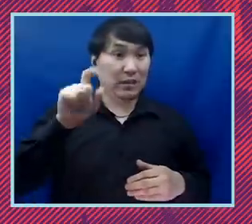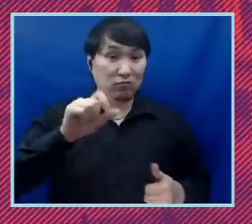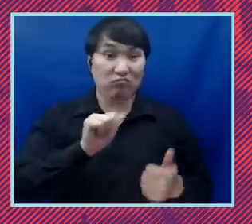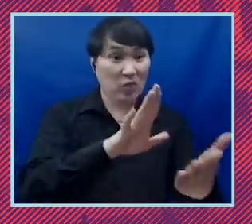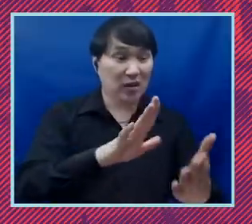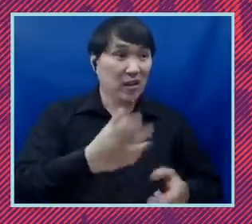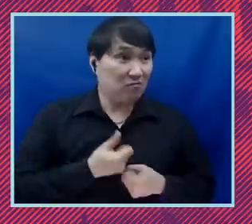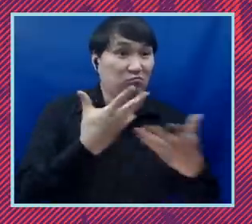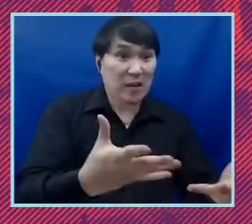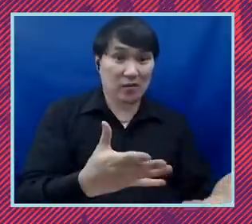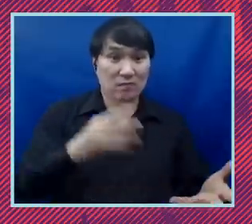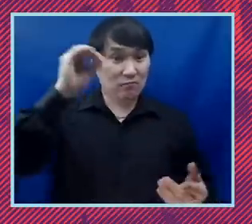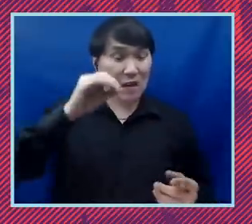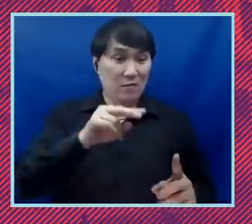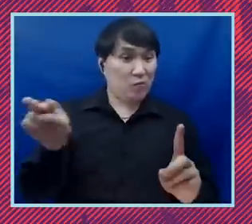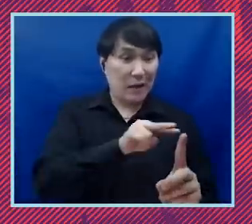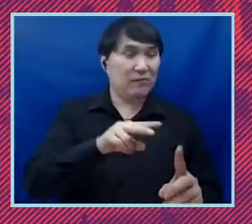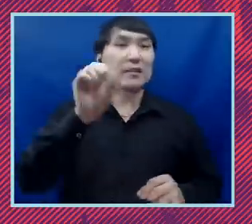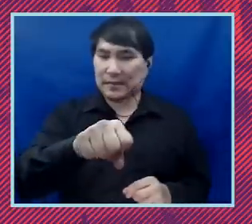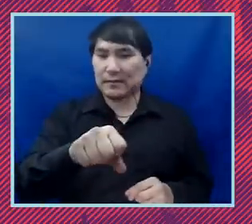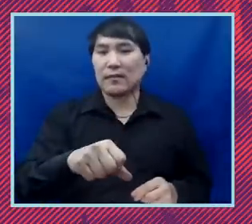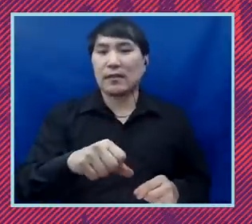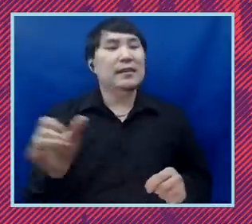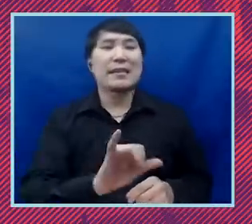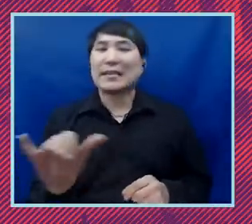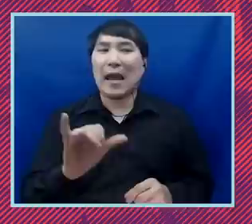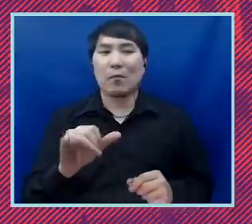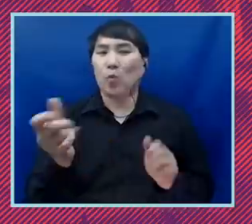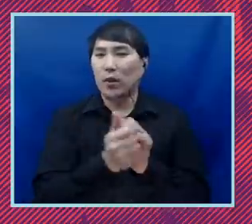the same way that we filed all of those lawsuits to stand up and use our resources to defend